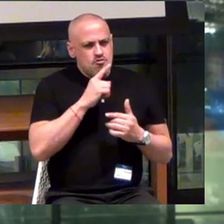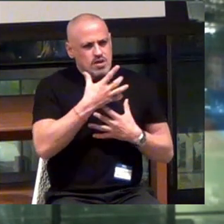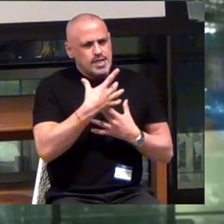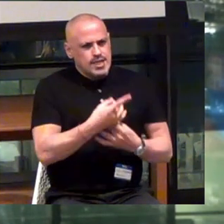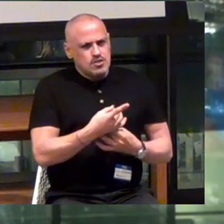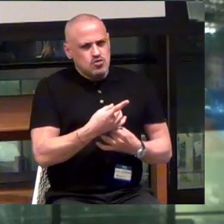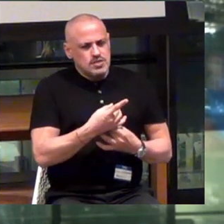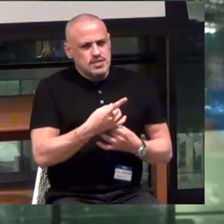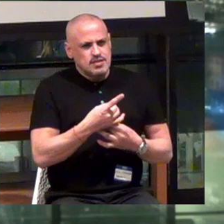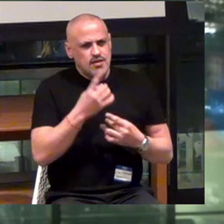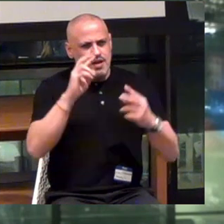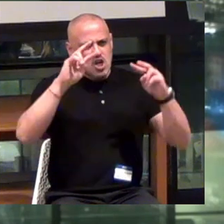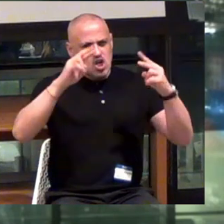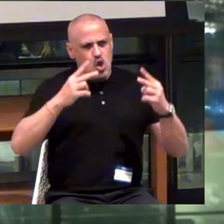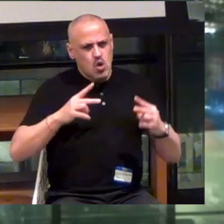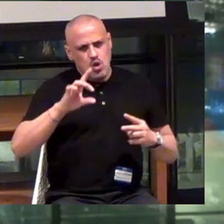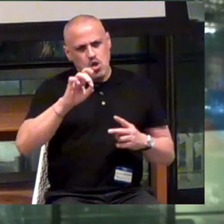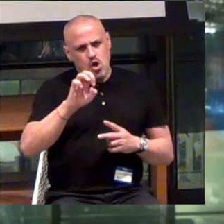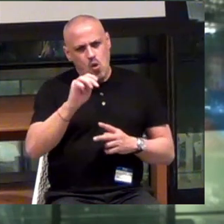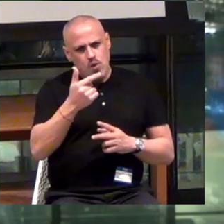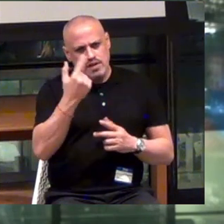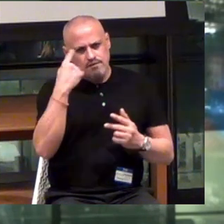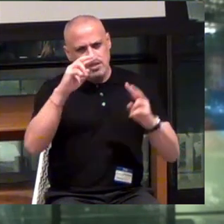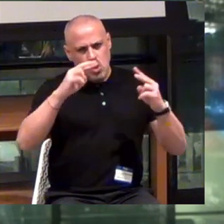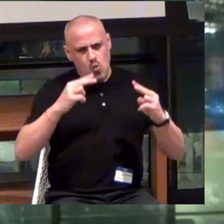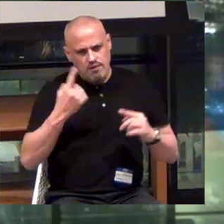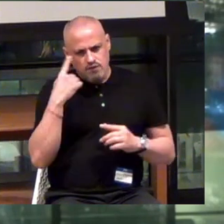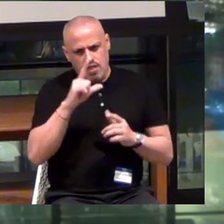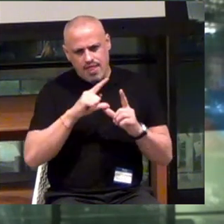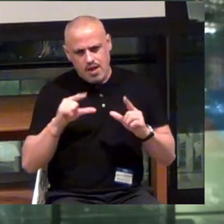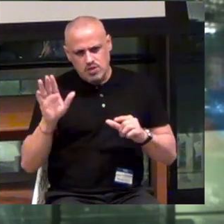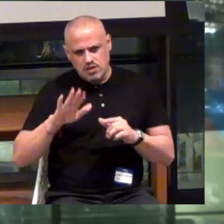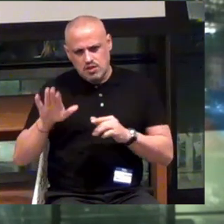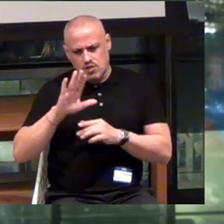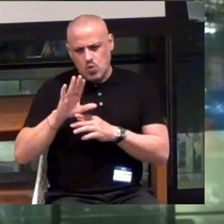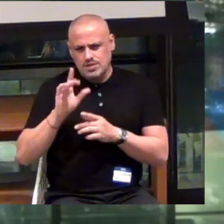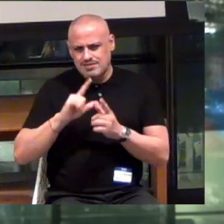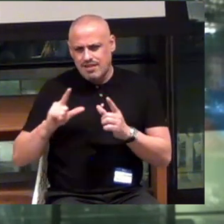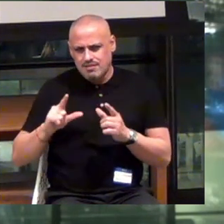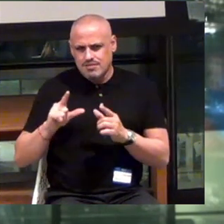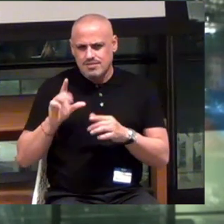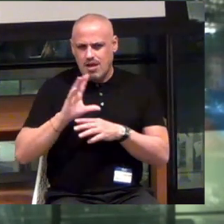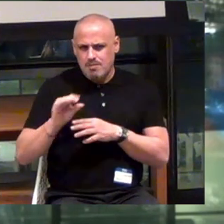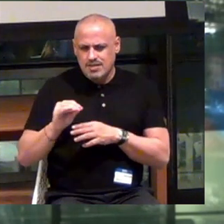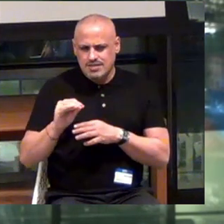In the coding for the language, for those companies, disability didn't necessarily pop up.